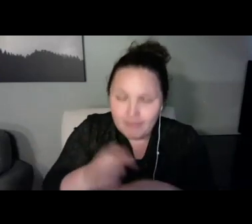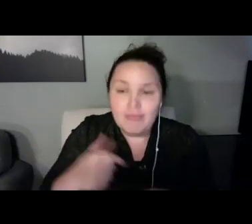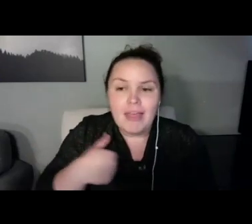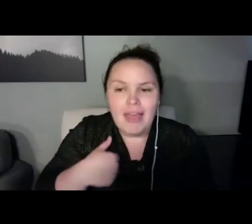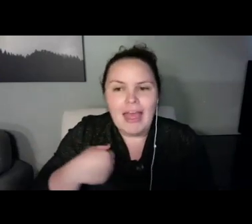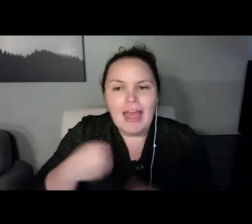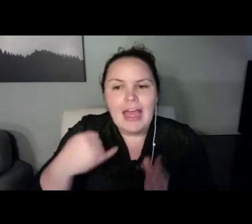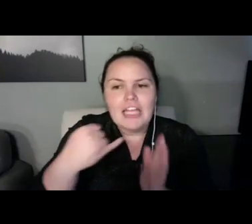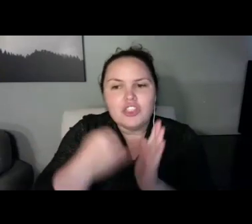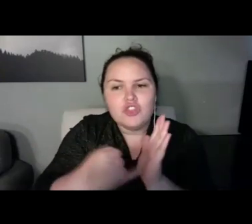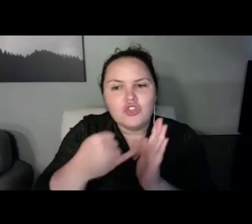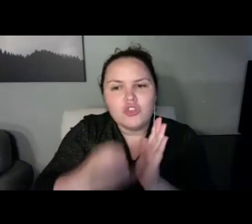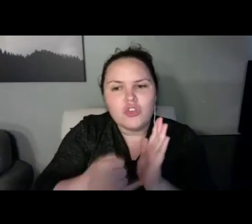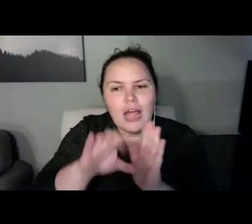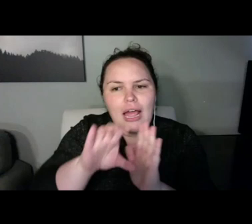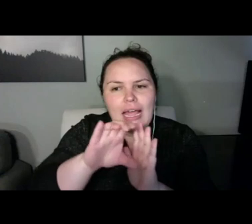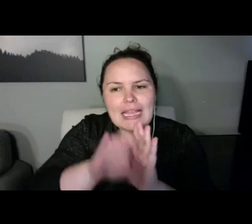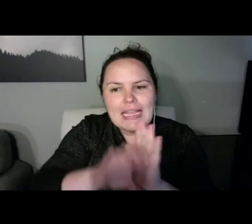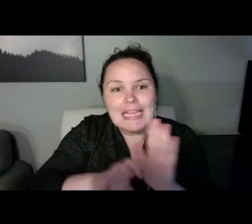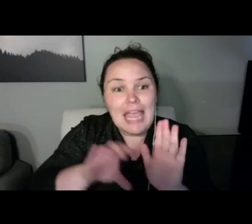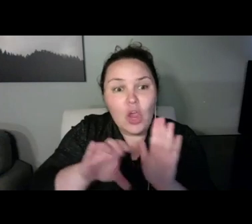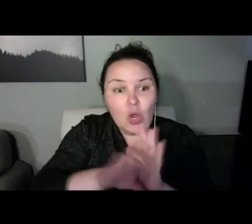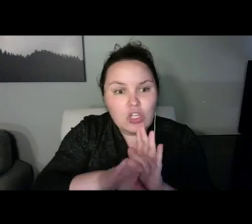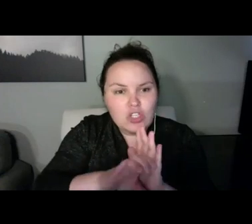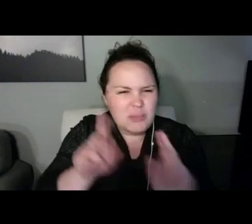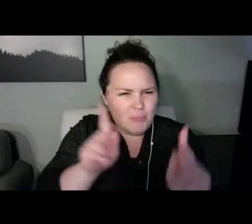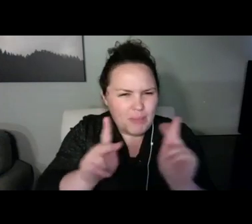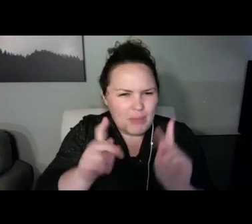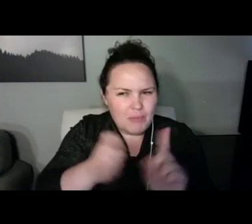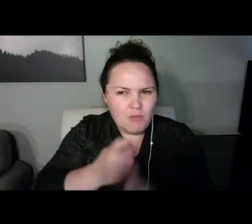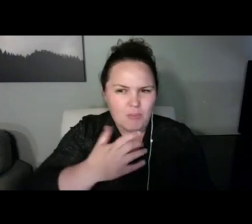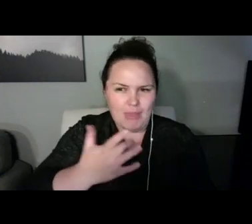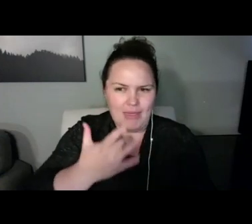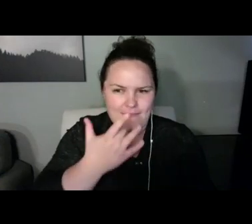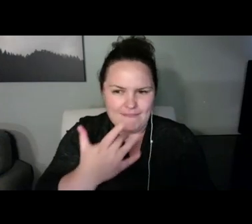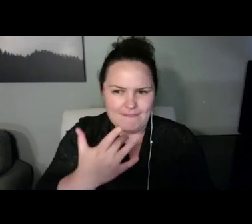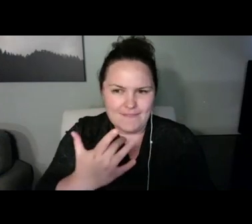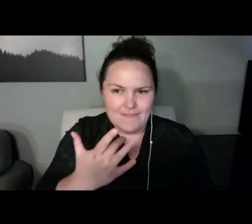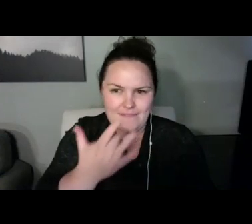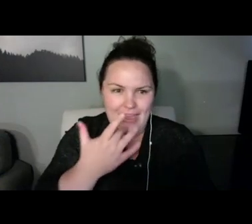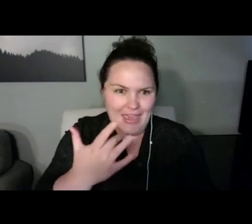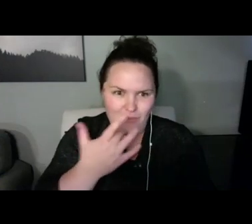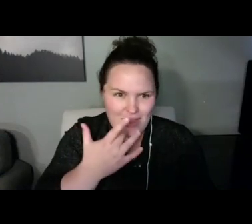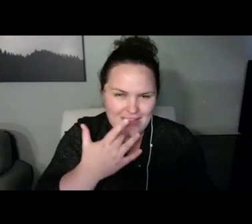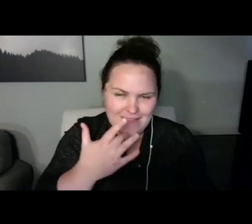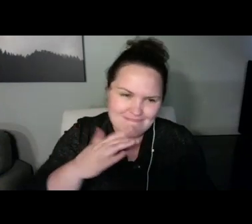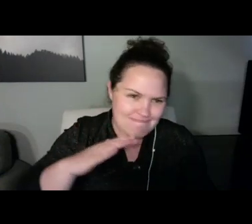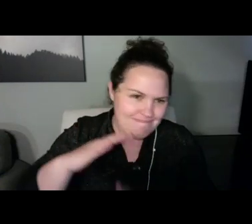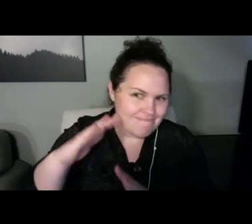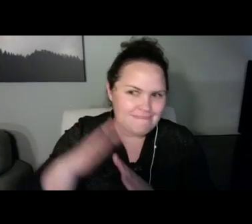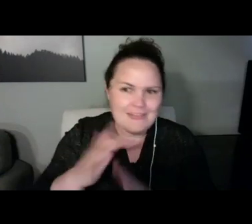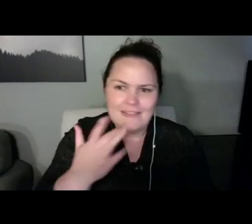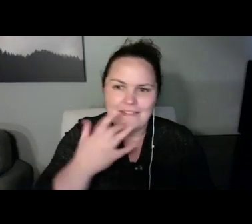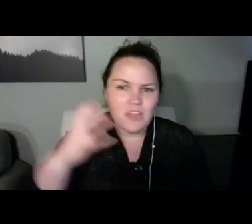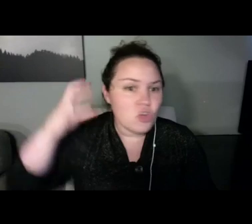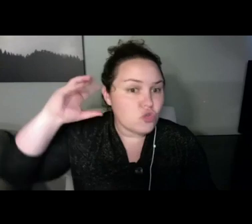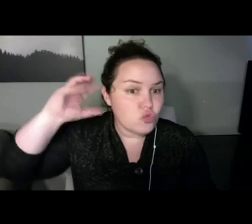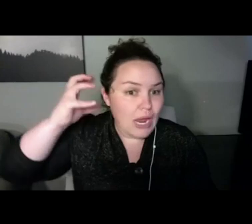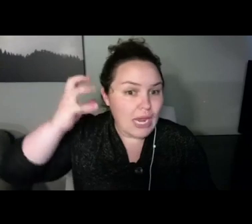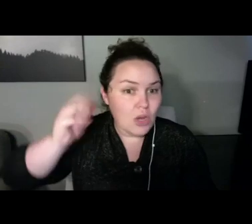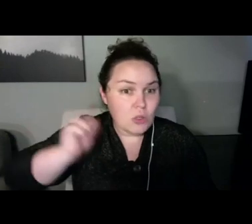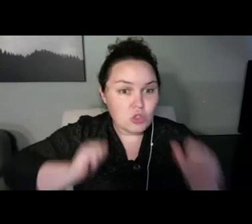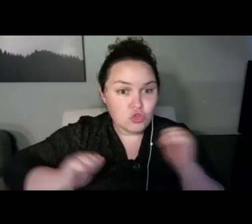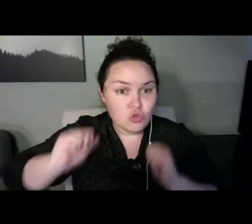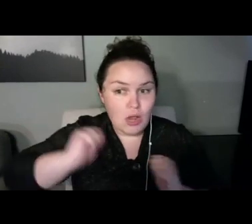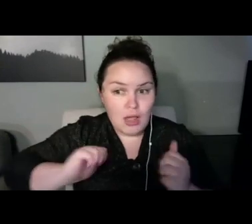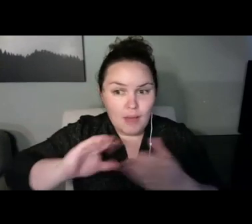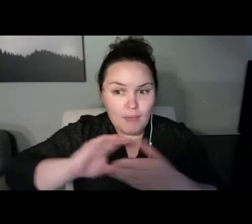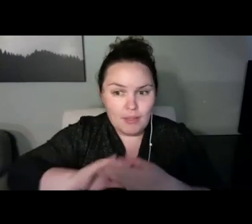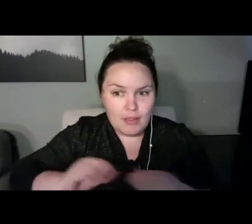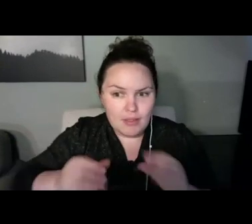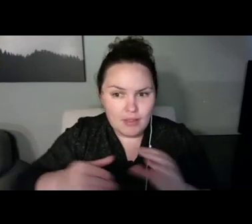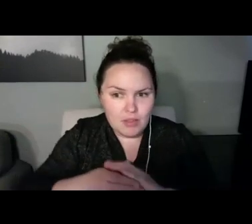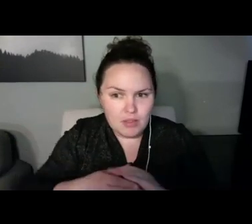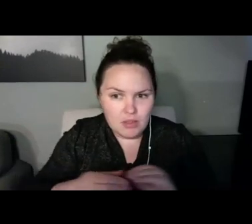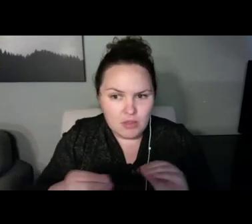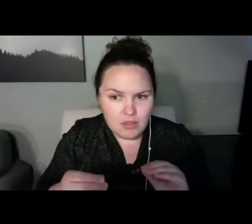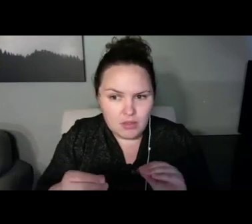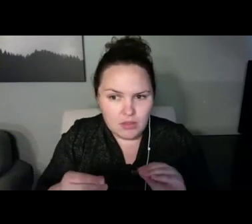And I suddenly learned very quickly that what she always thought were bumps in the sidewalk